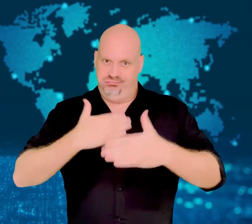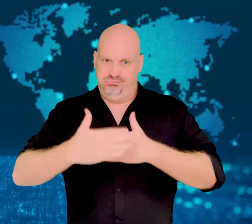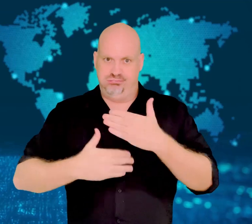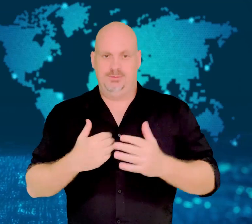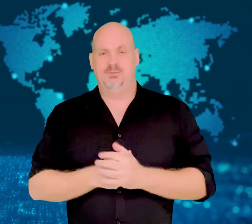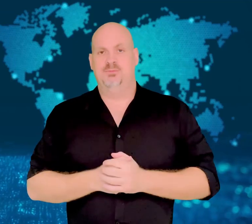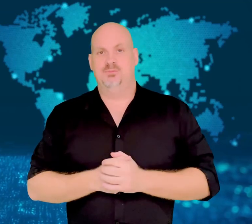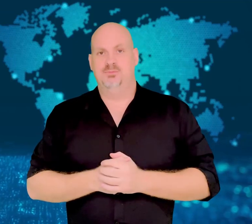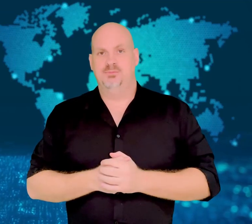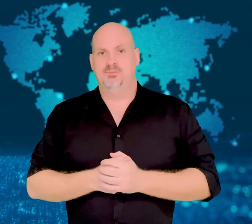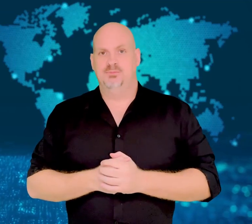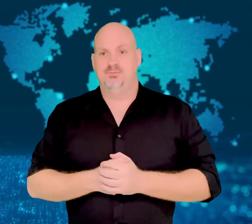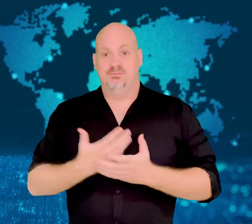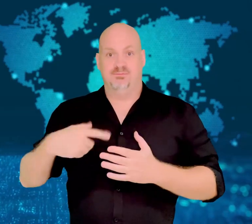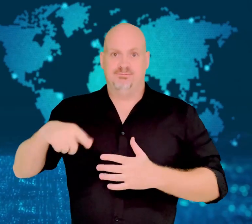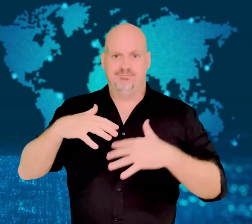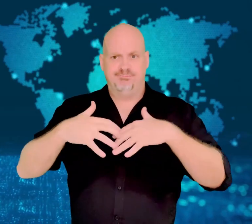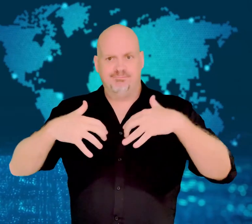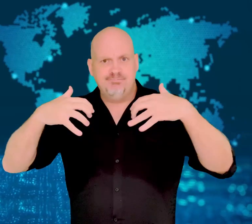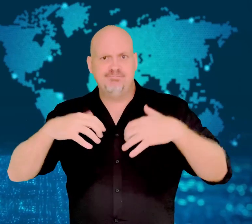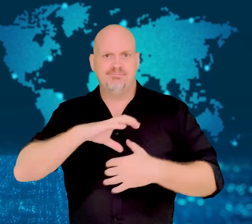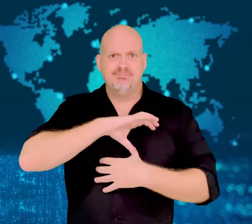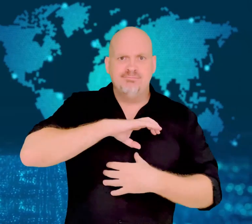Shanghai residents.